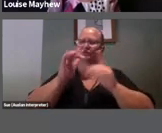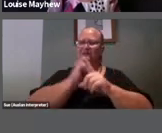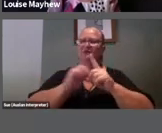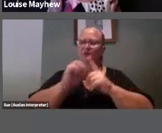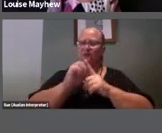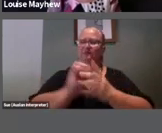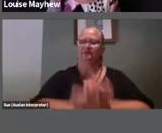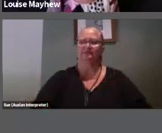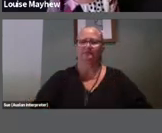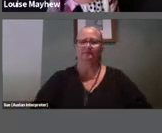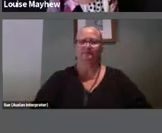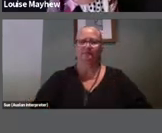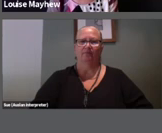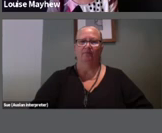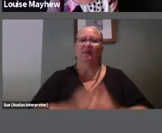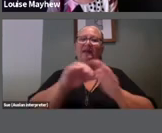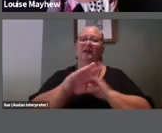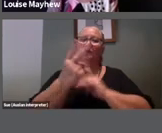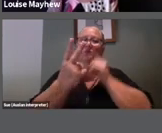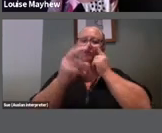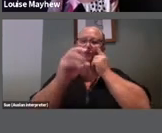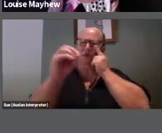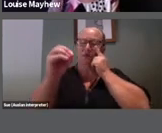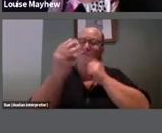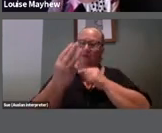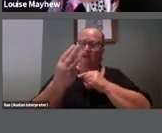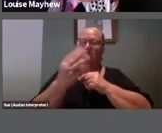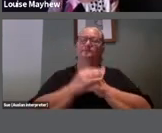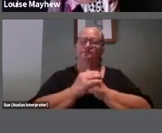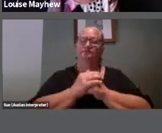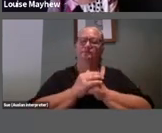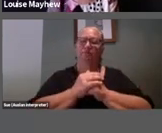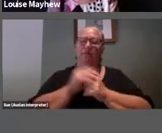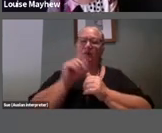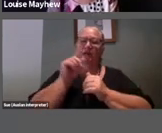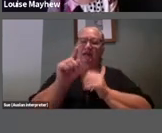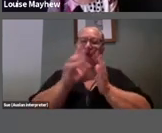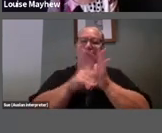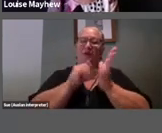In 2003 he was commissioned by the